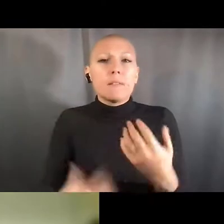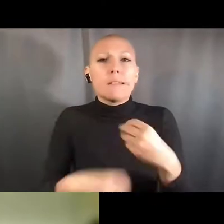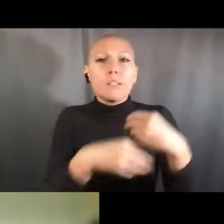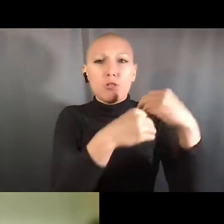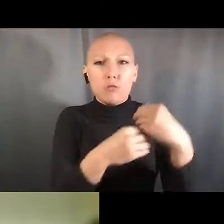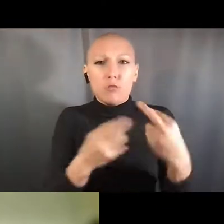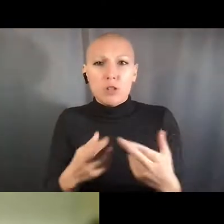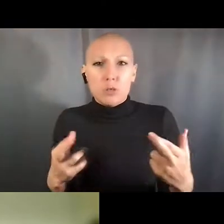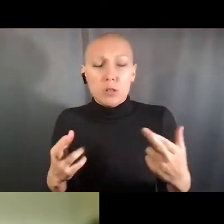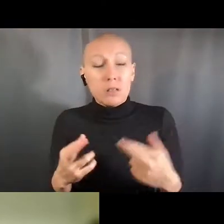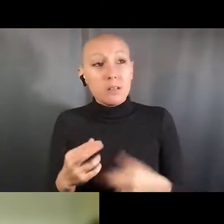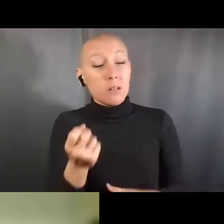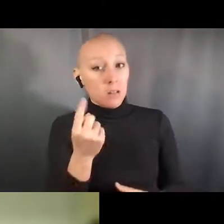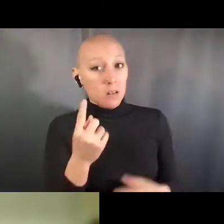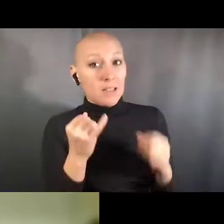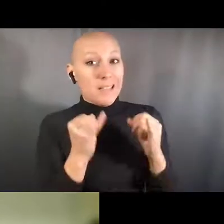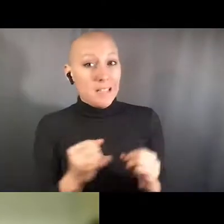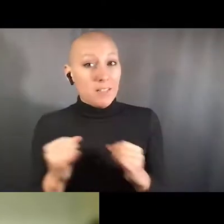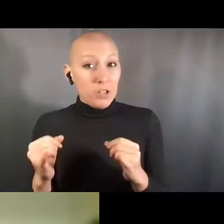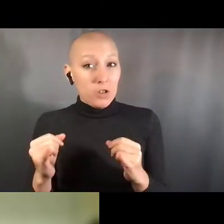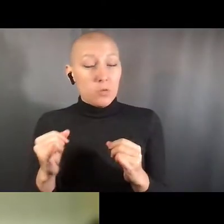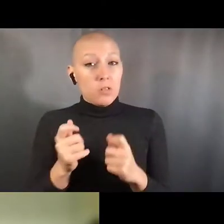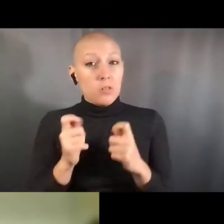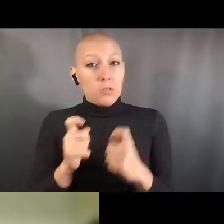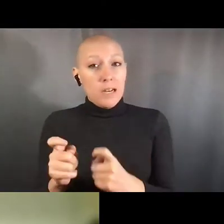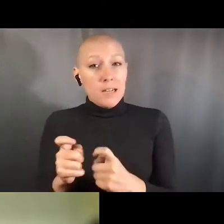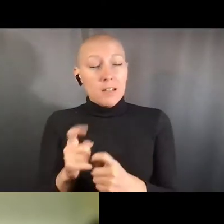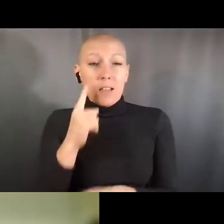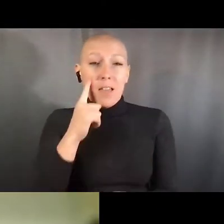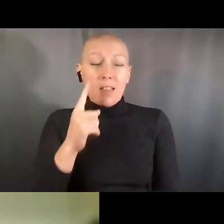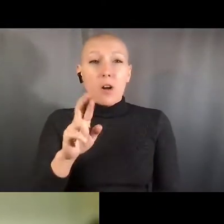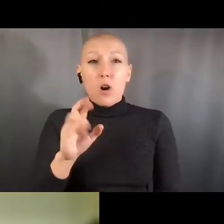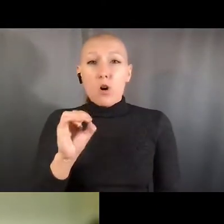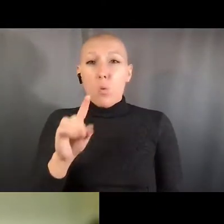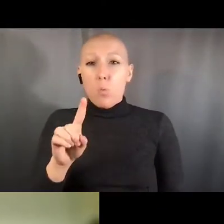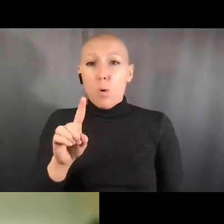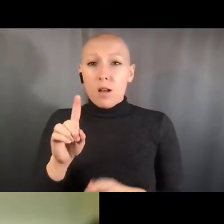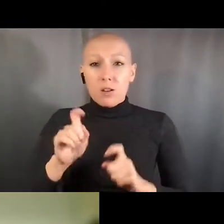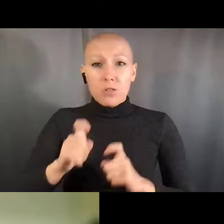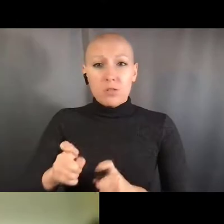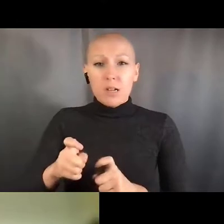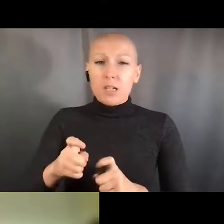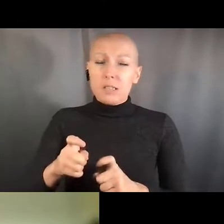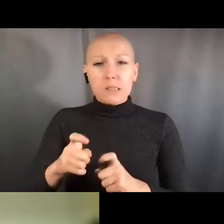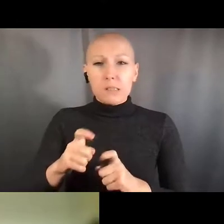an additional value to the institution. They're now not just a part of the research infrastructure,